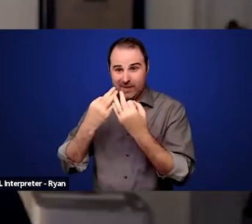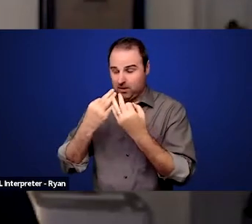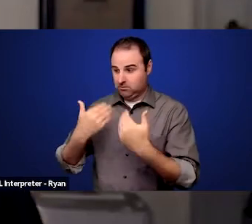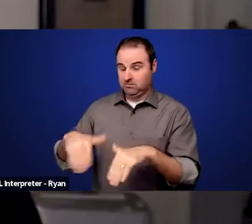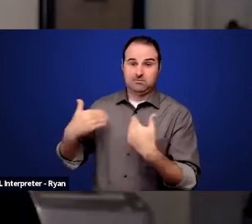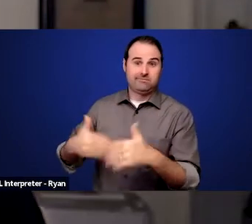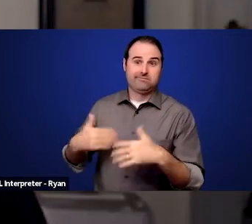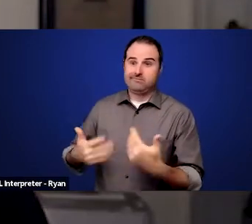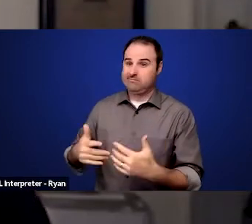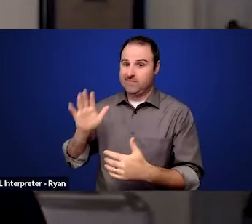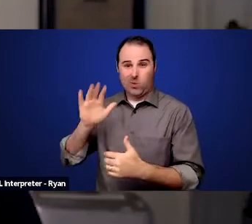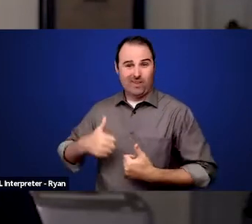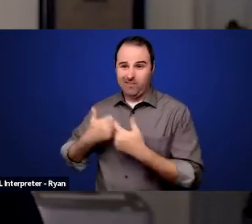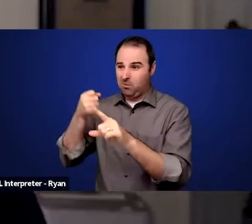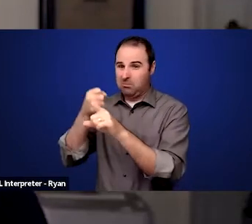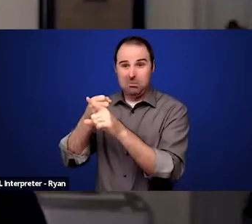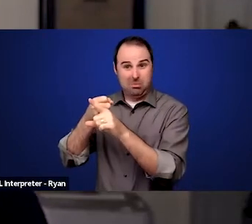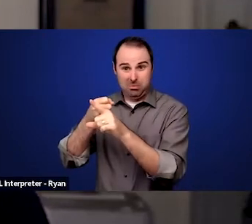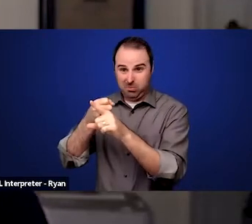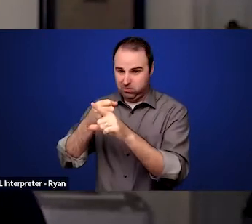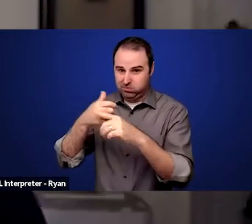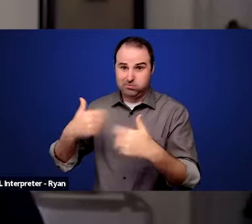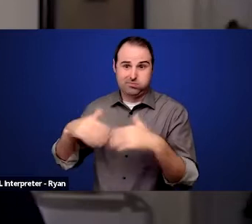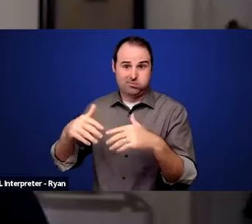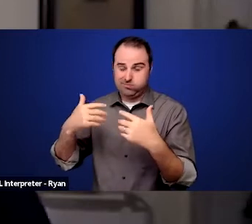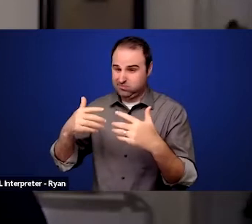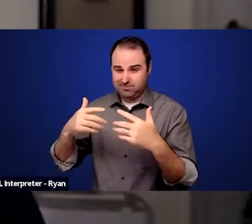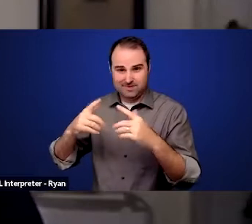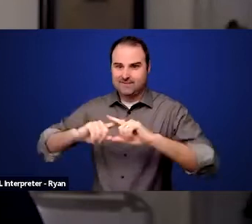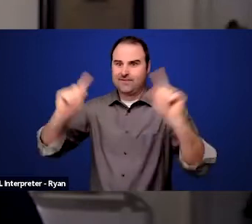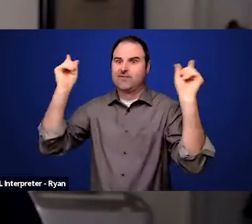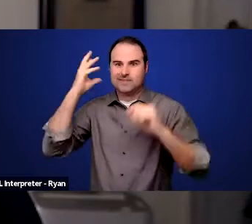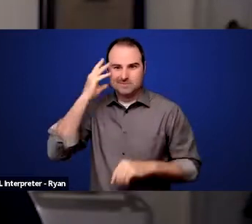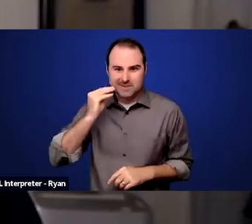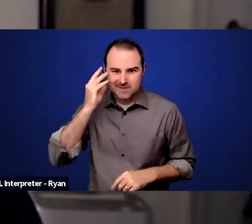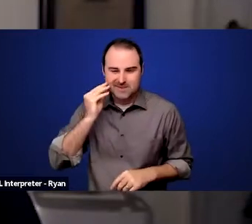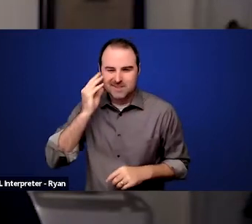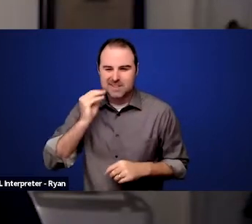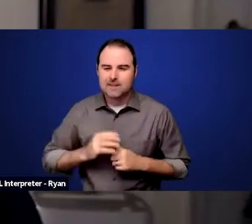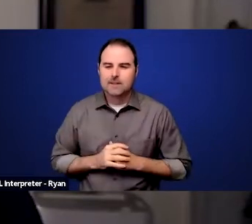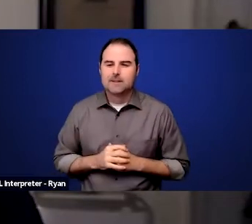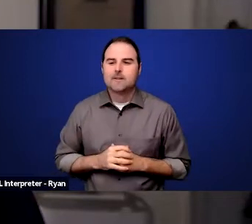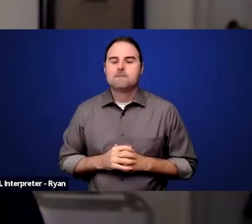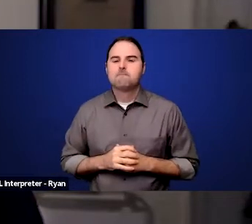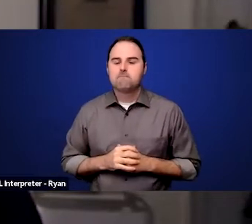So in work that AIR and others do around issues of immigrant families,